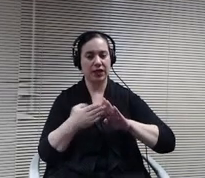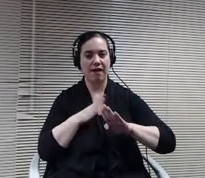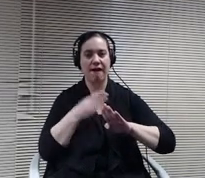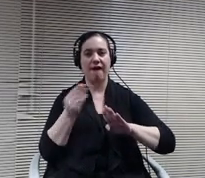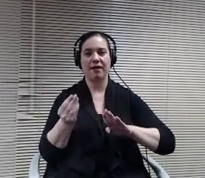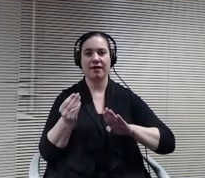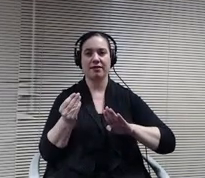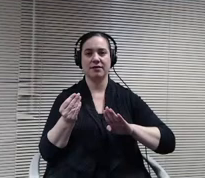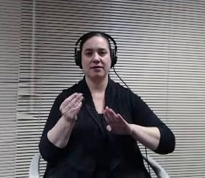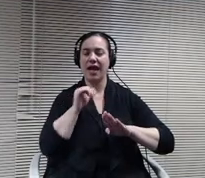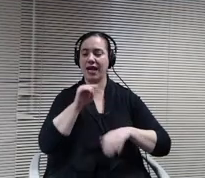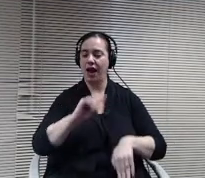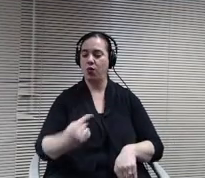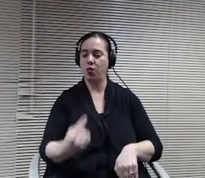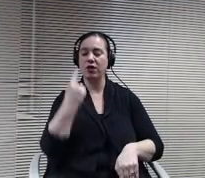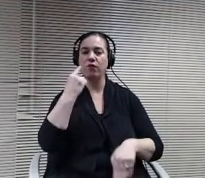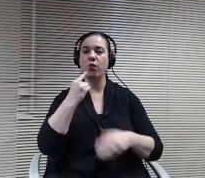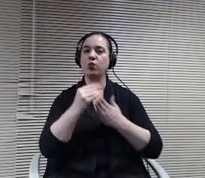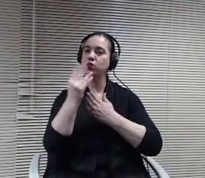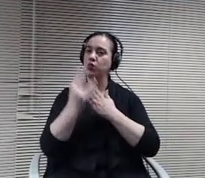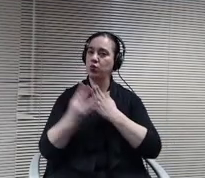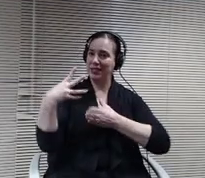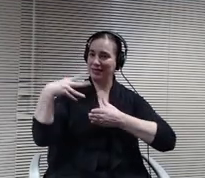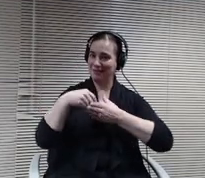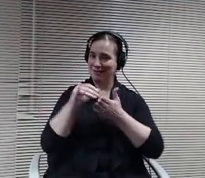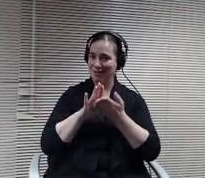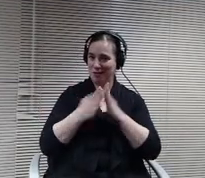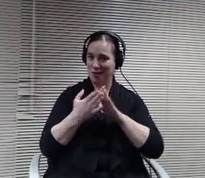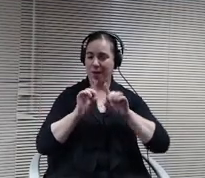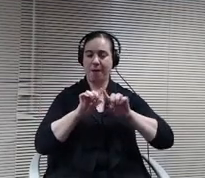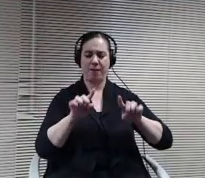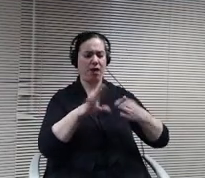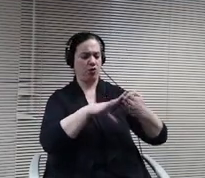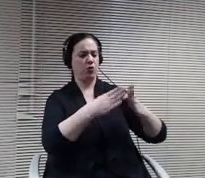the Community, but our community will will be able to see these